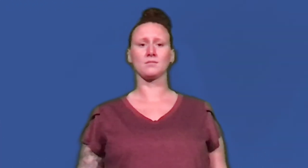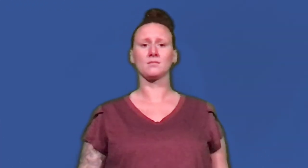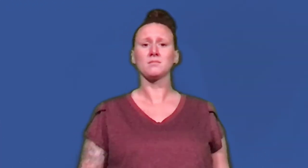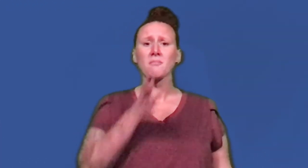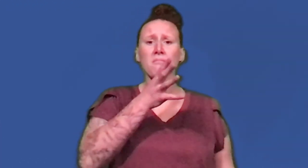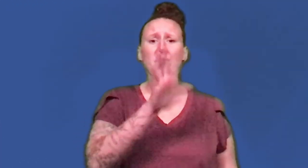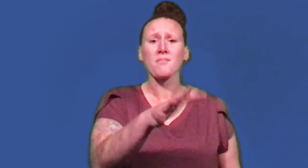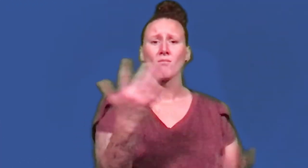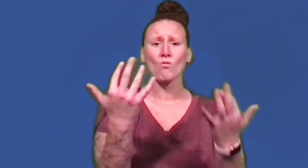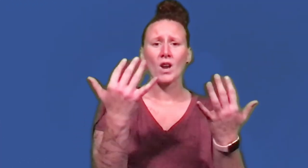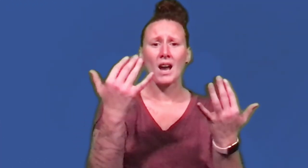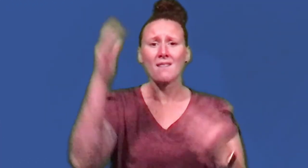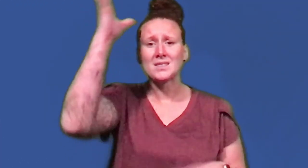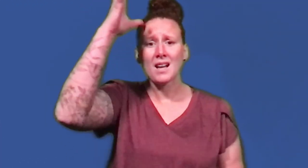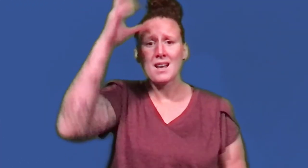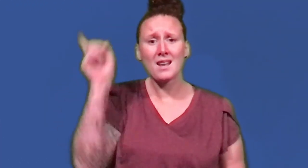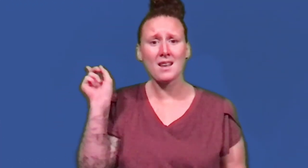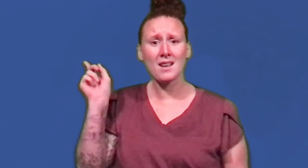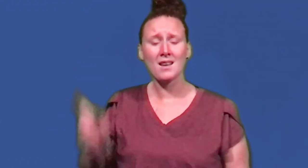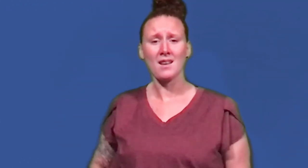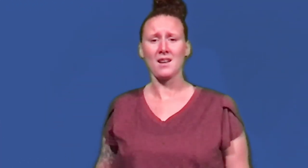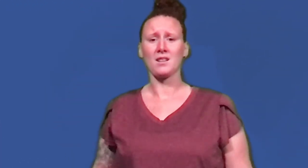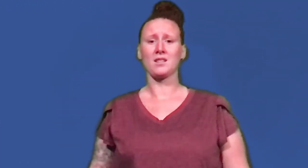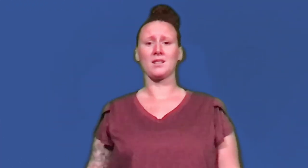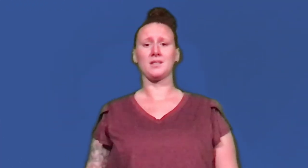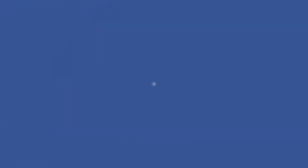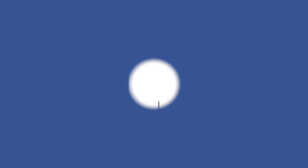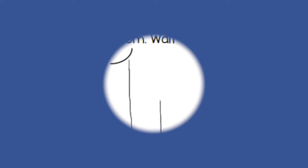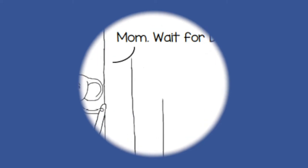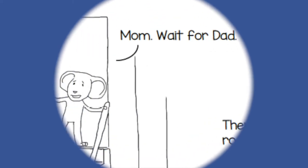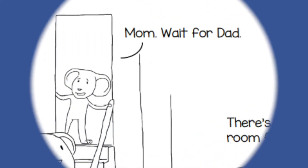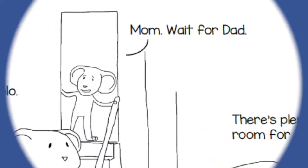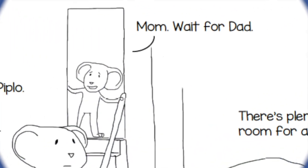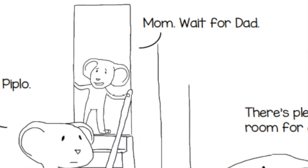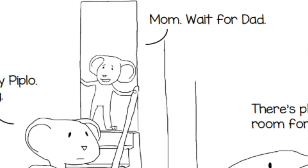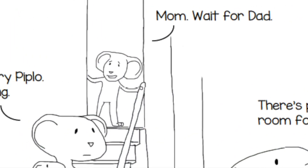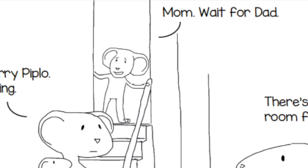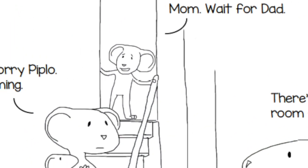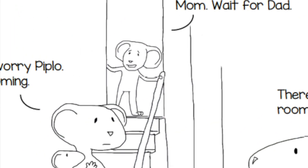Mom. Wait for dad.